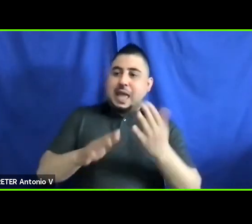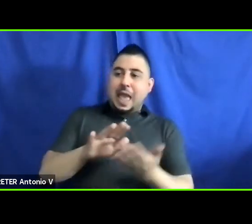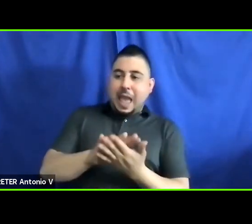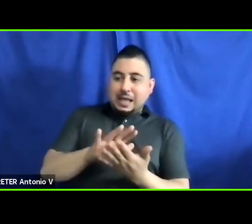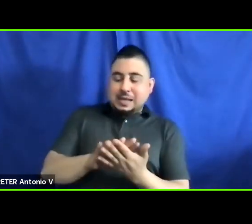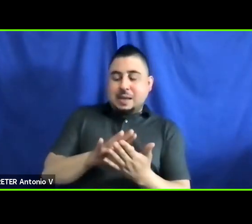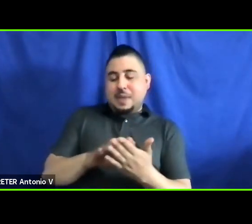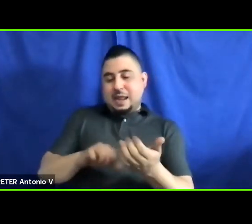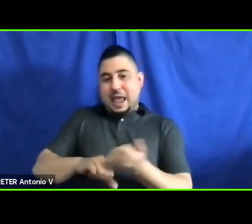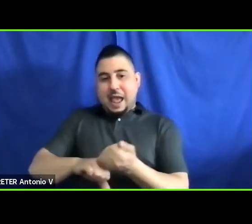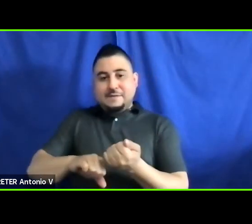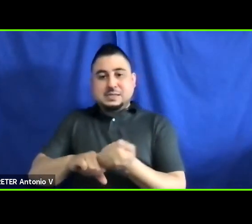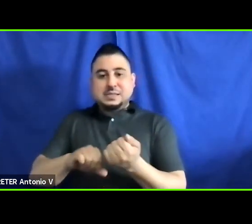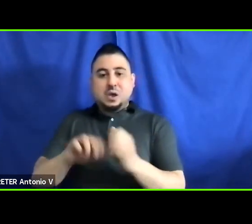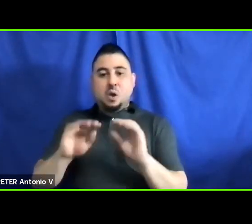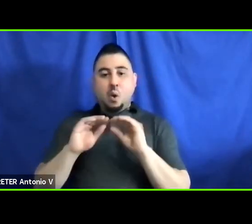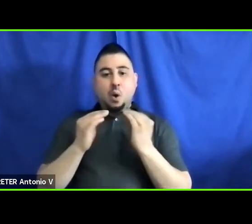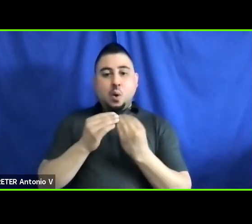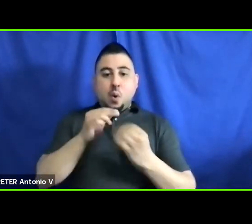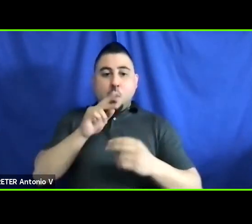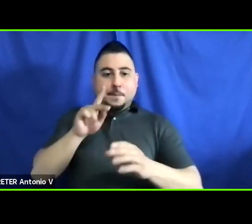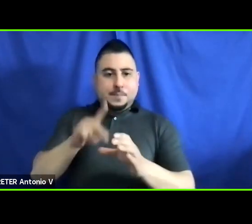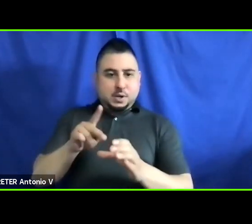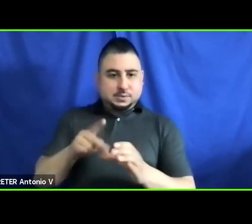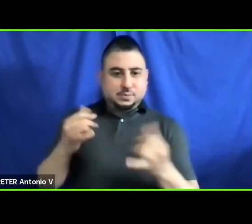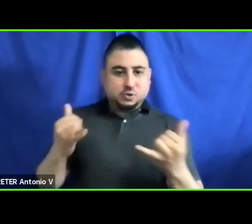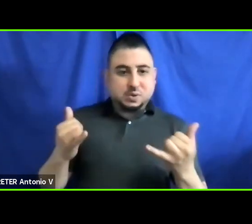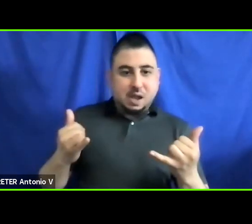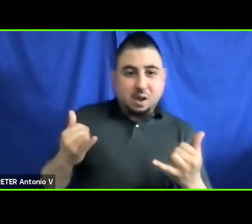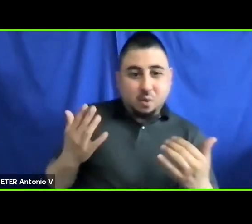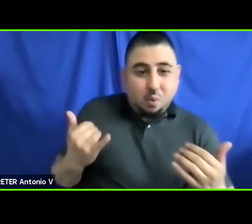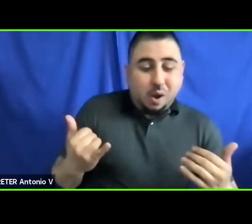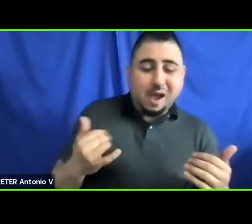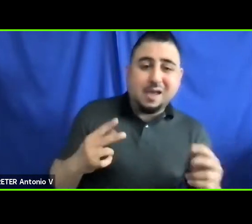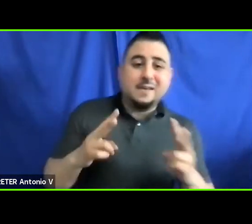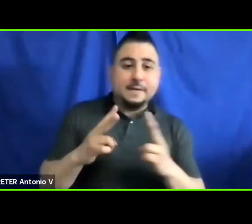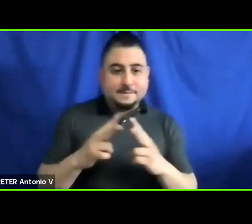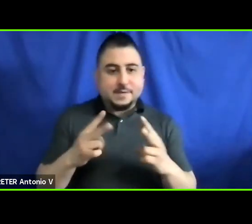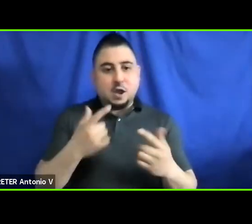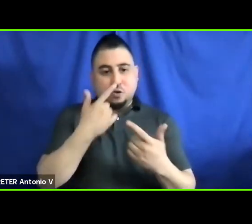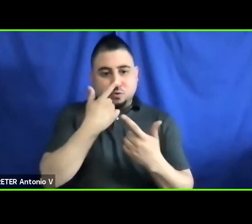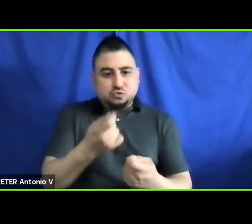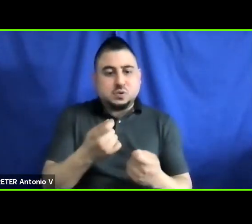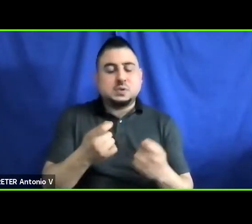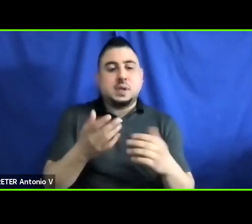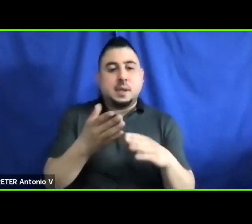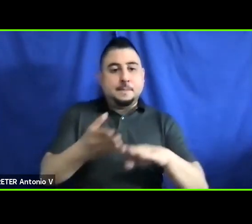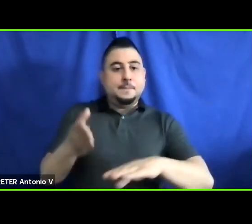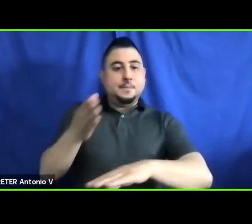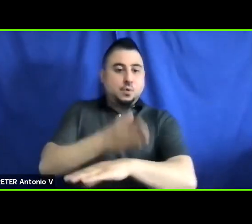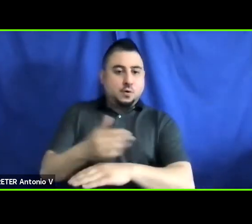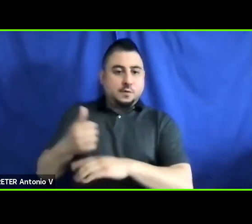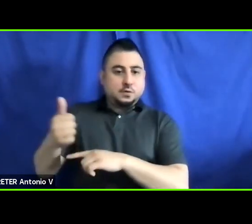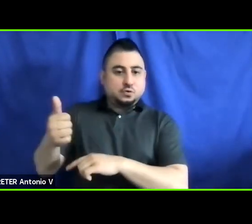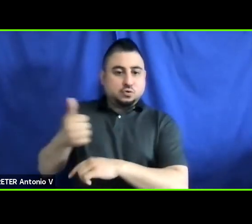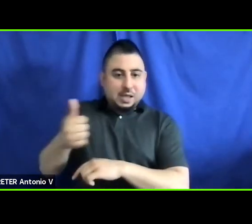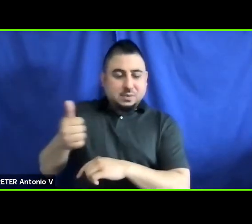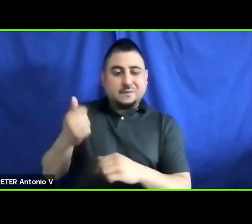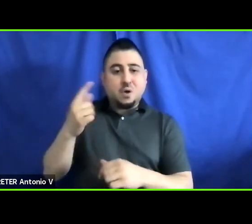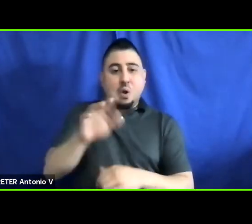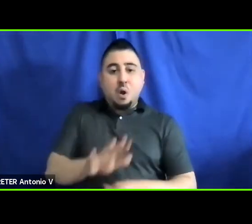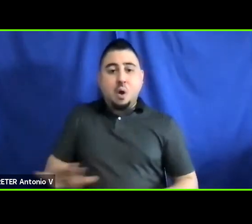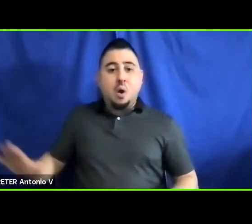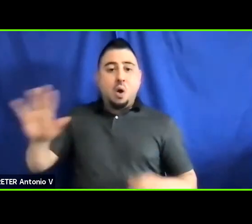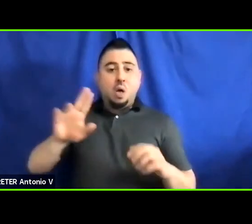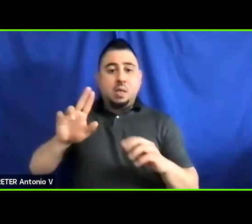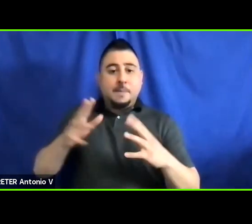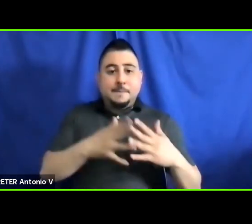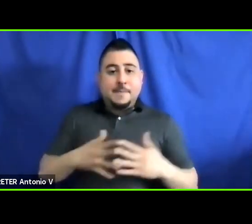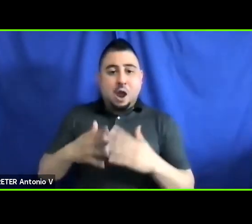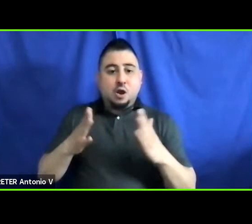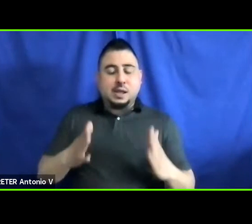for the very real interest in improving transportation for all Americans by ensuring the accessibility